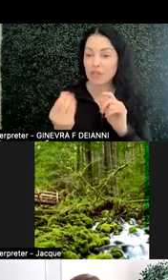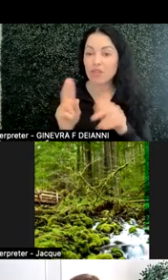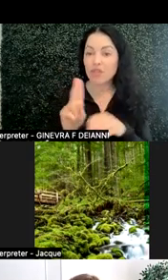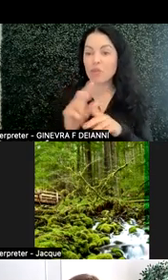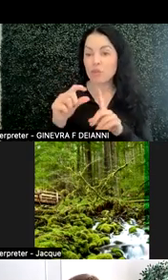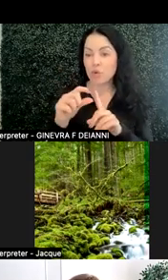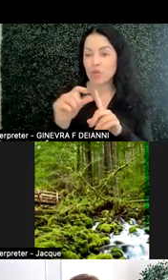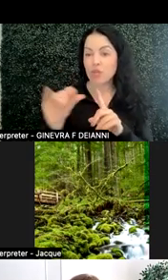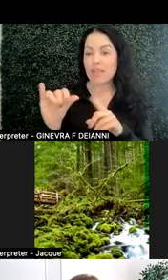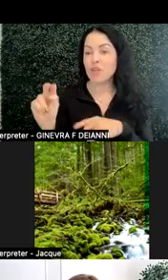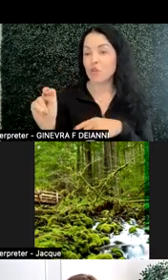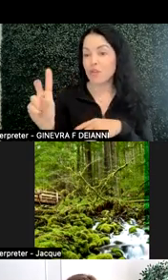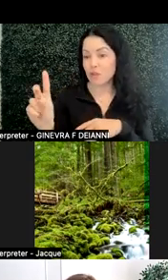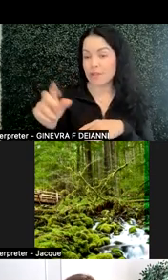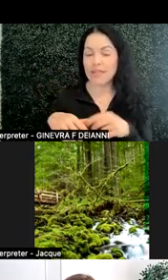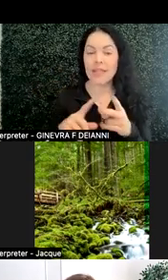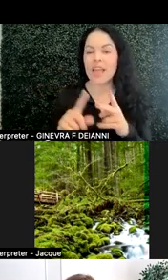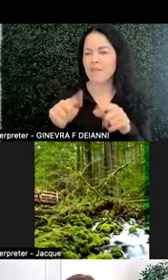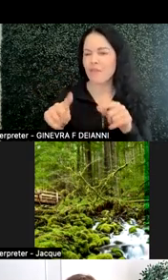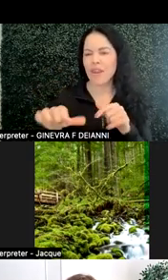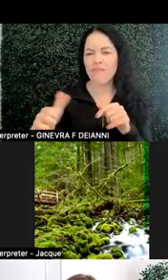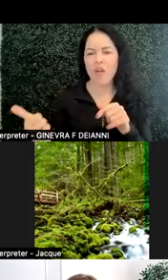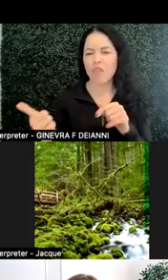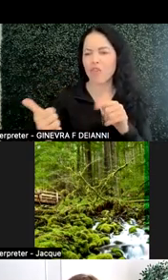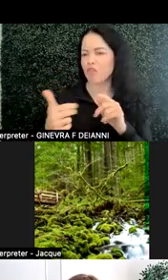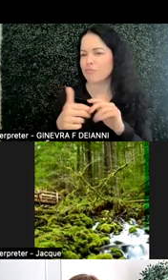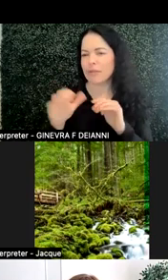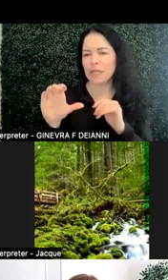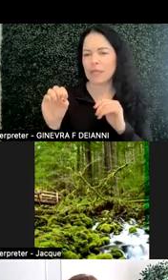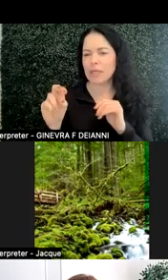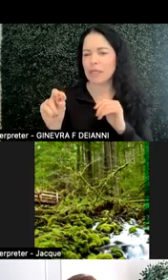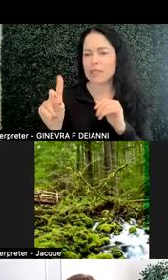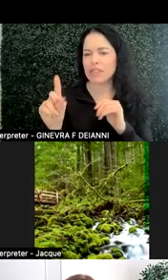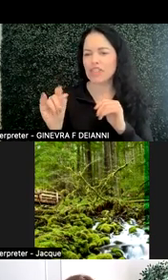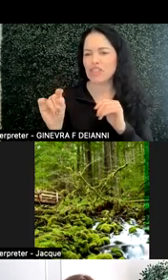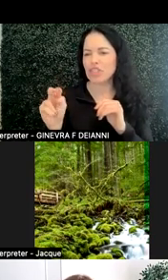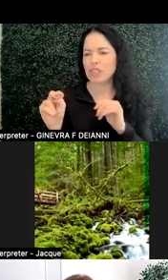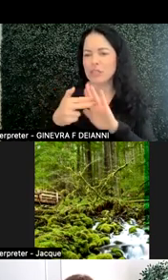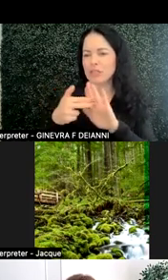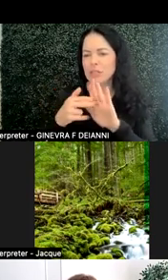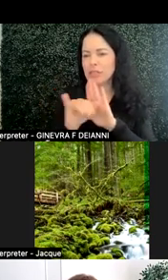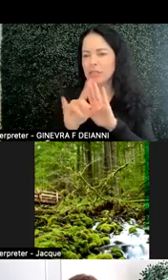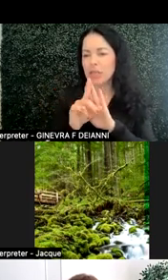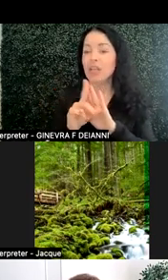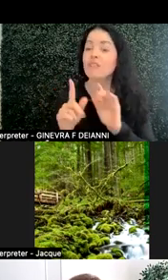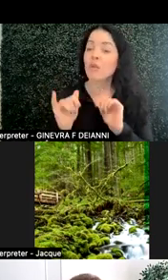like neurodiversity and a variety of other conditions. So it was a self-report that, yes, they